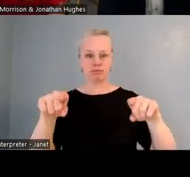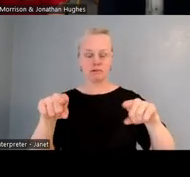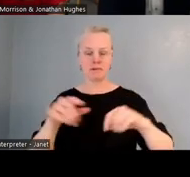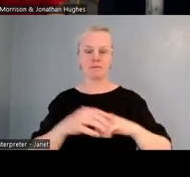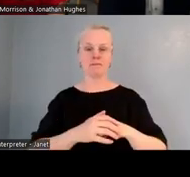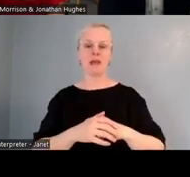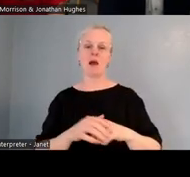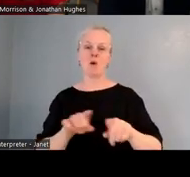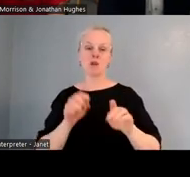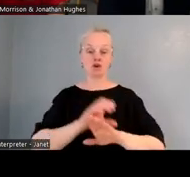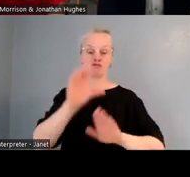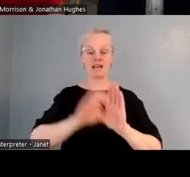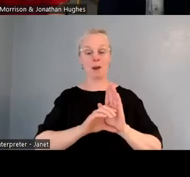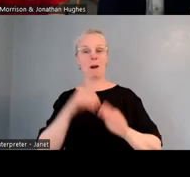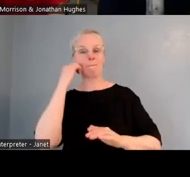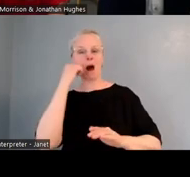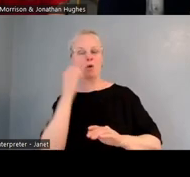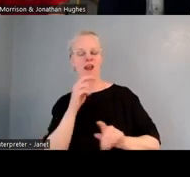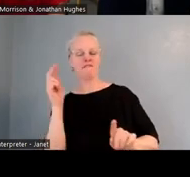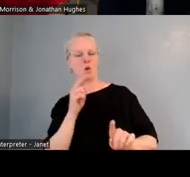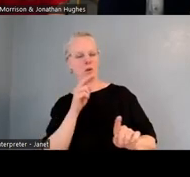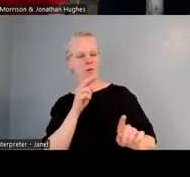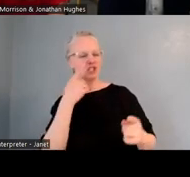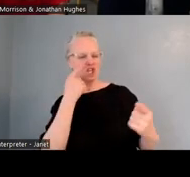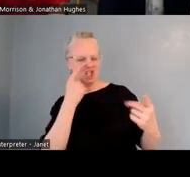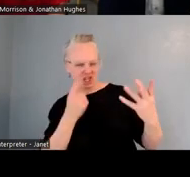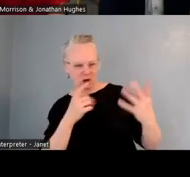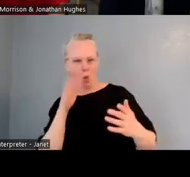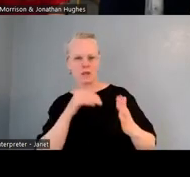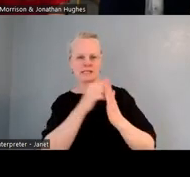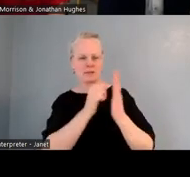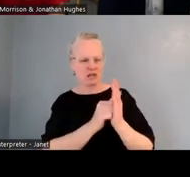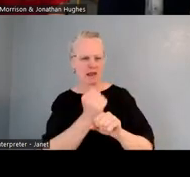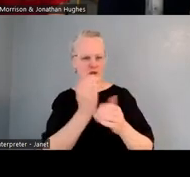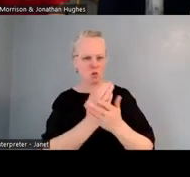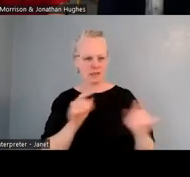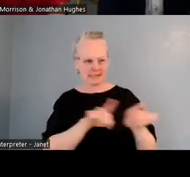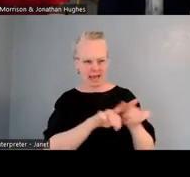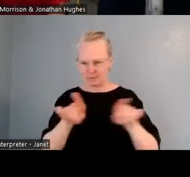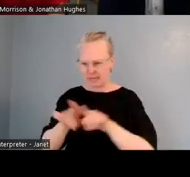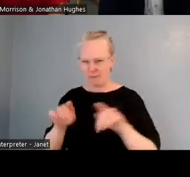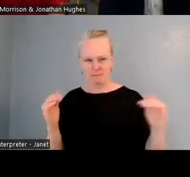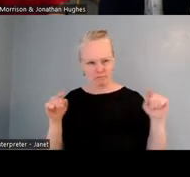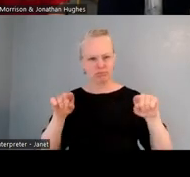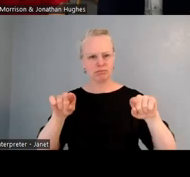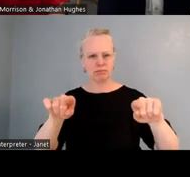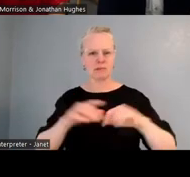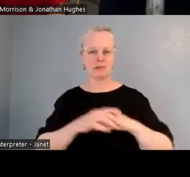so all the kids could learn in the same way, but just different content. And if you walk into the classes today, you'll see there's students inquiring,